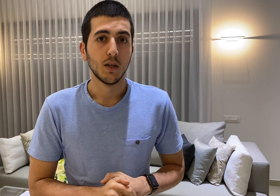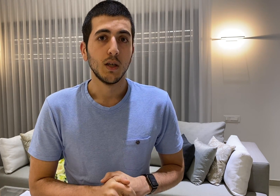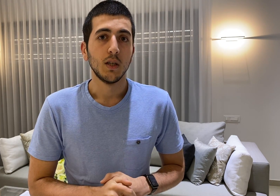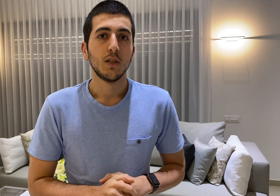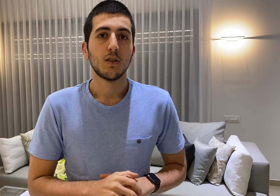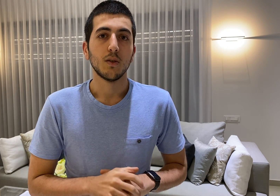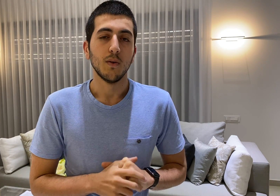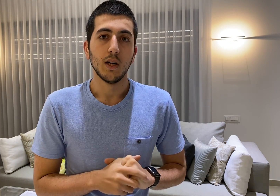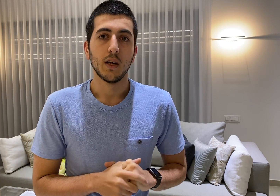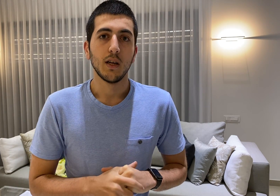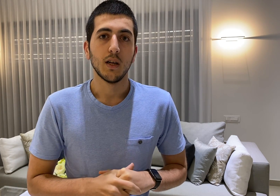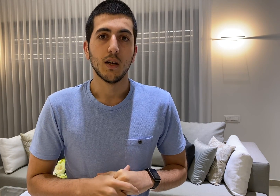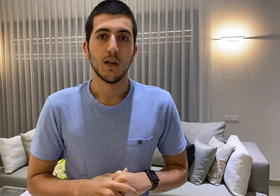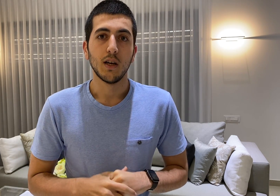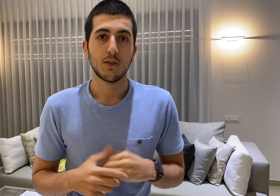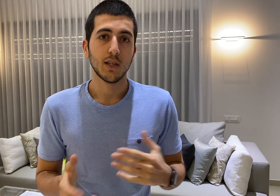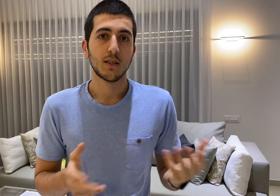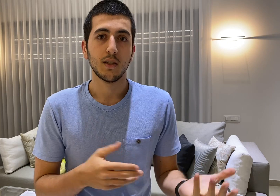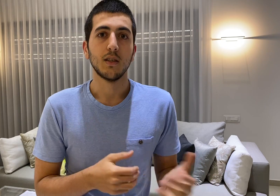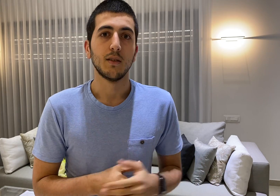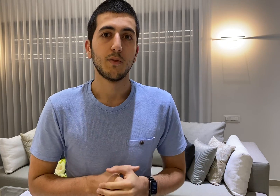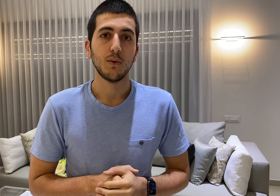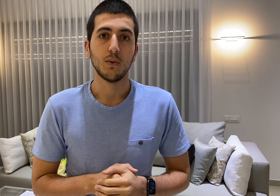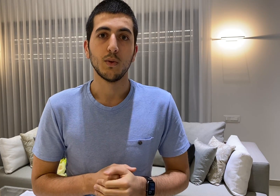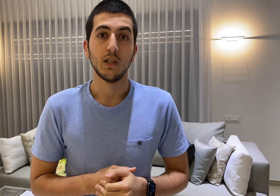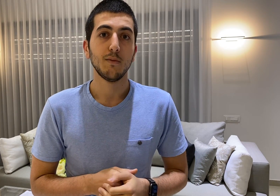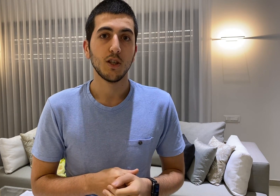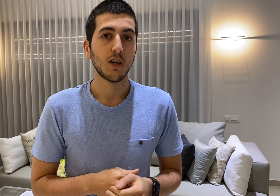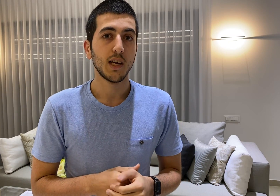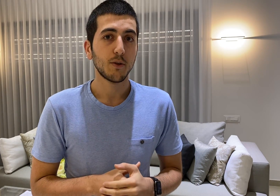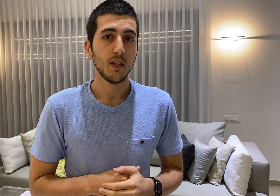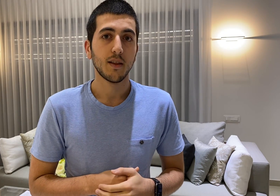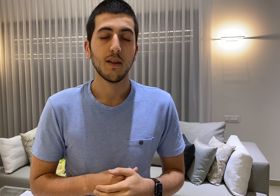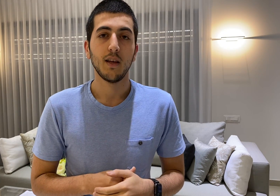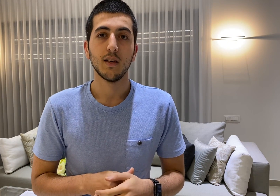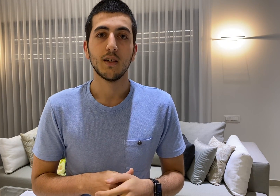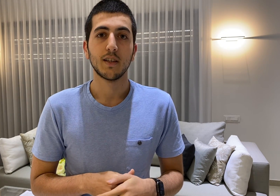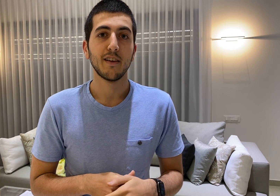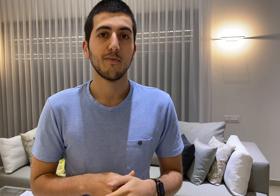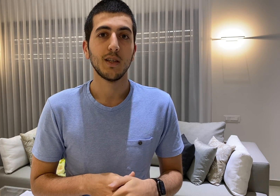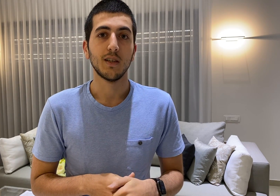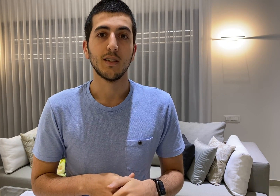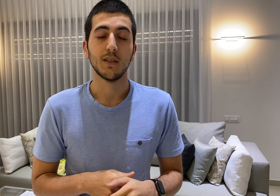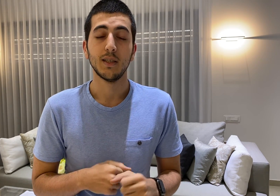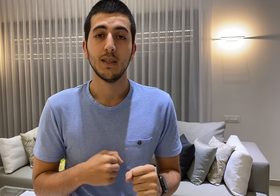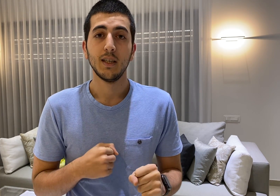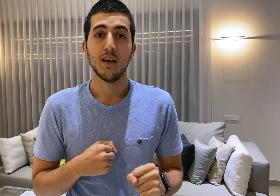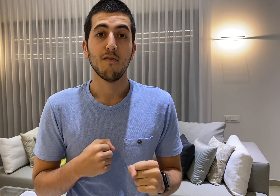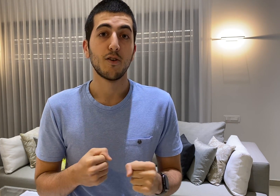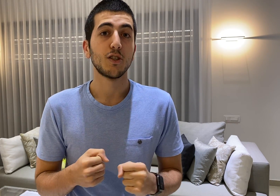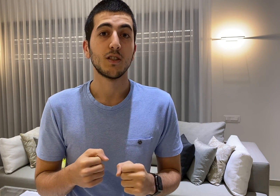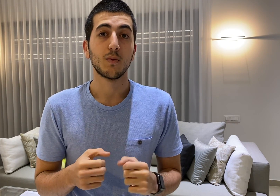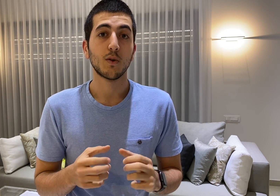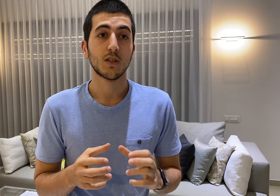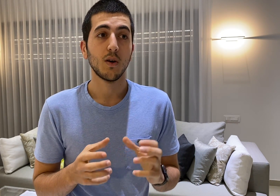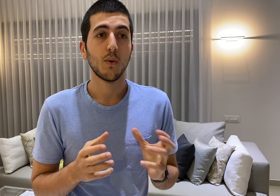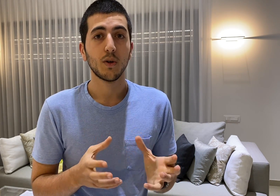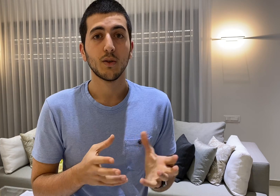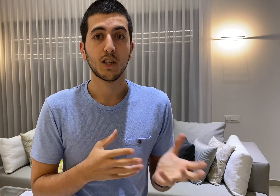so I addressed to the imgaug library and they gave me a version that works only on key